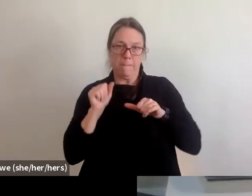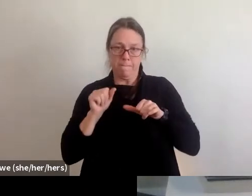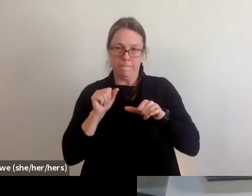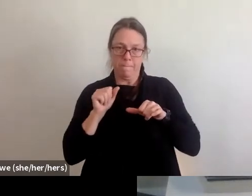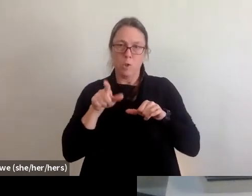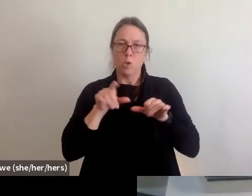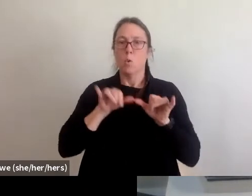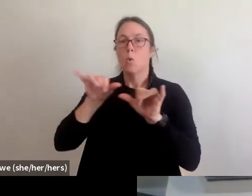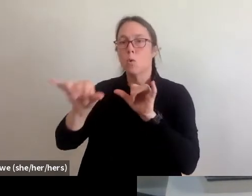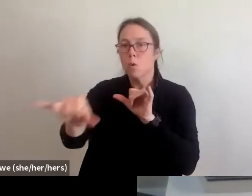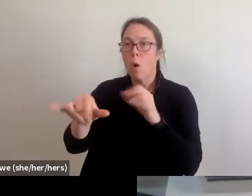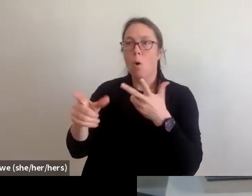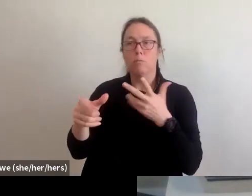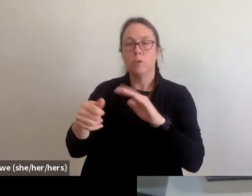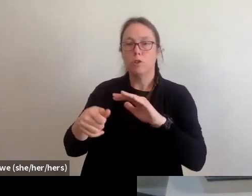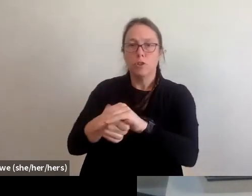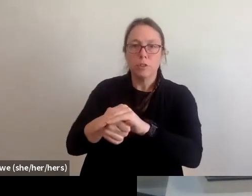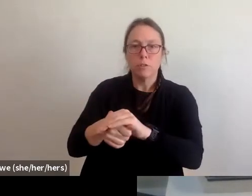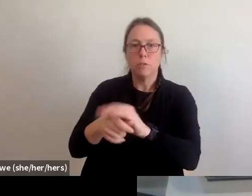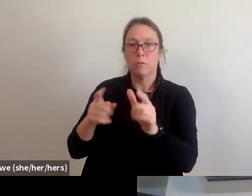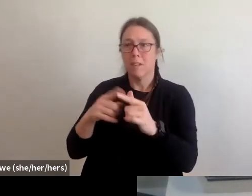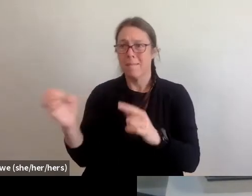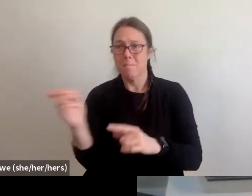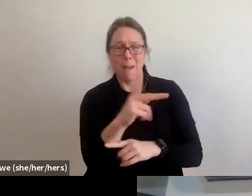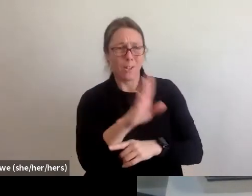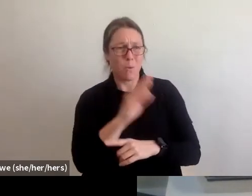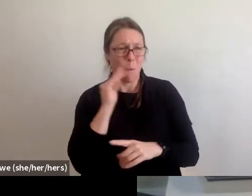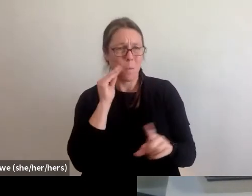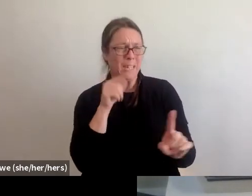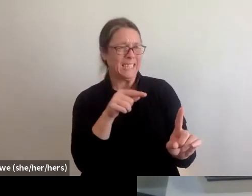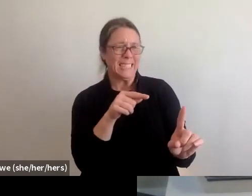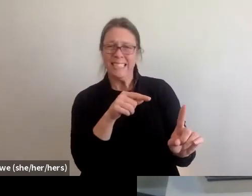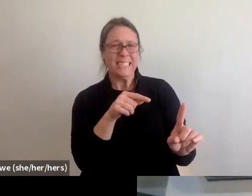And then you go back to the place where you were living and that place is now no longer habitable.